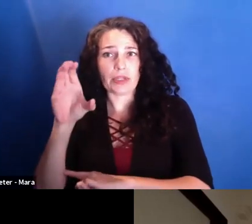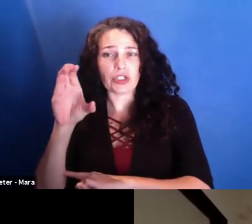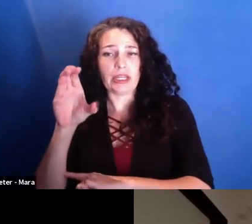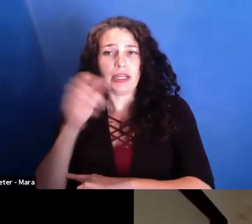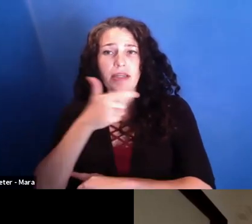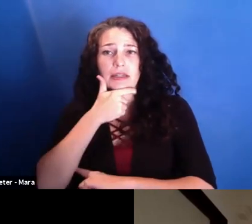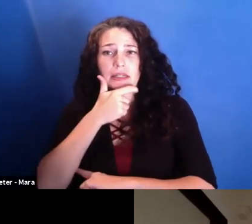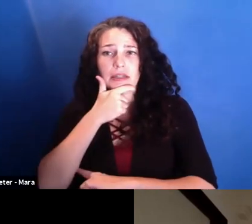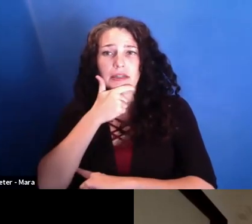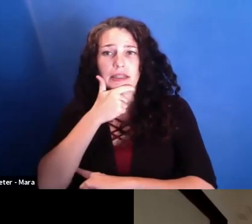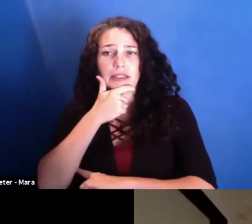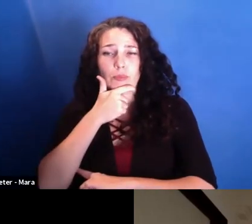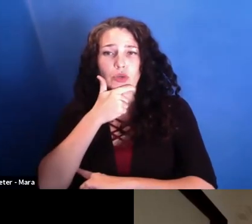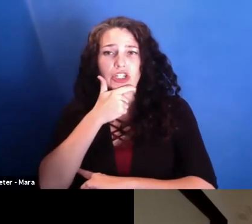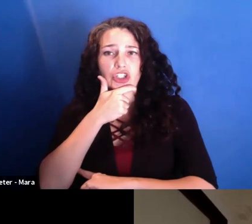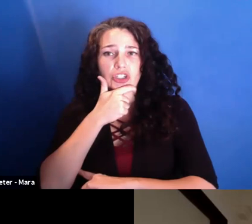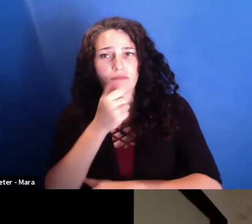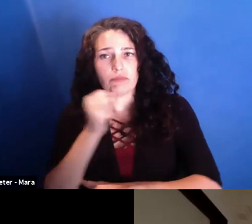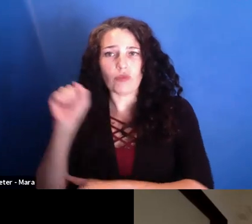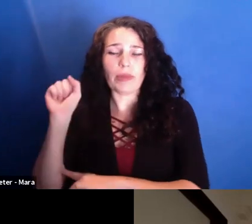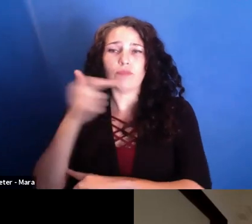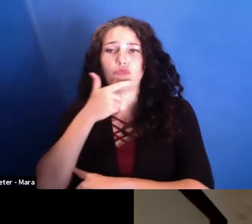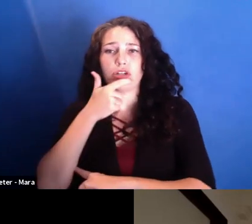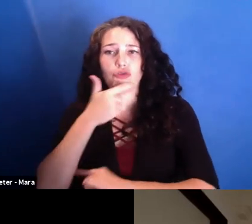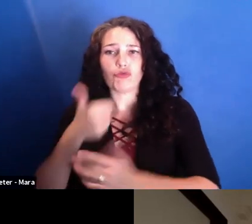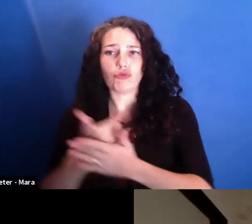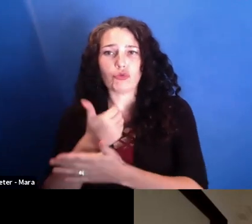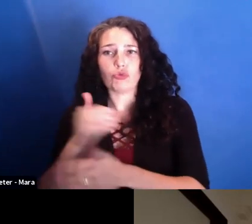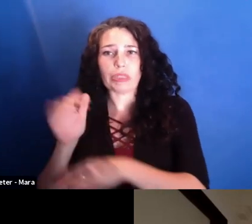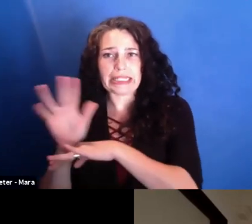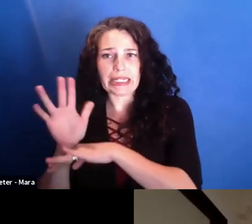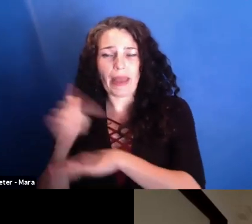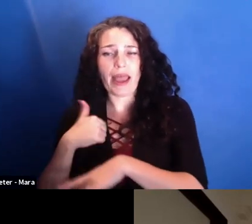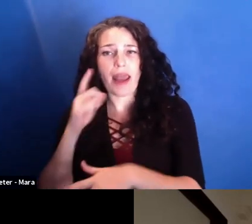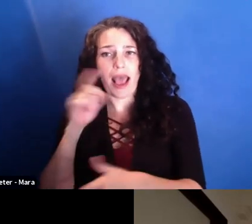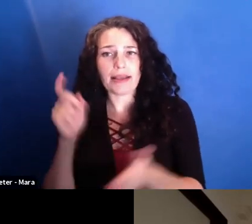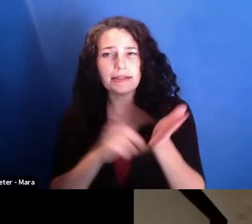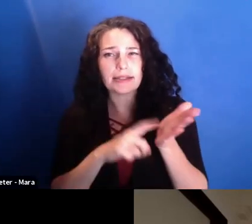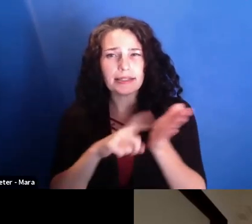then the British new cinema. And when I discovered, actually, Robert